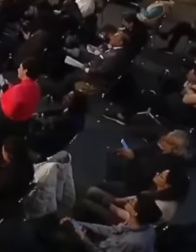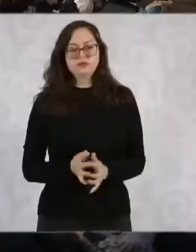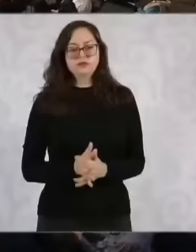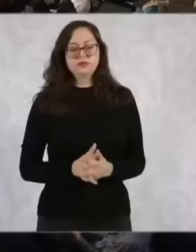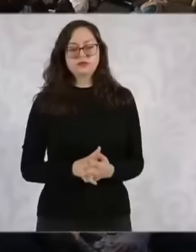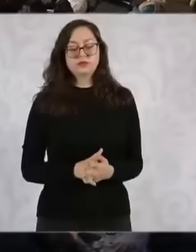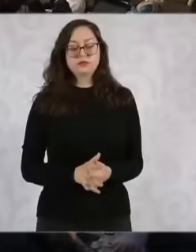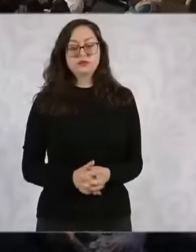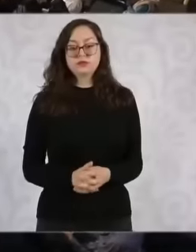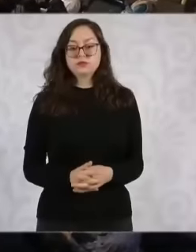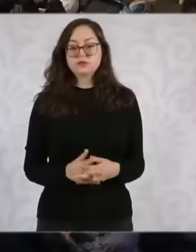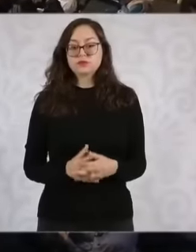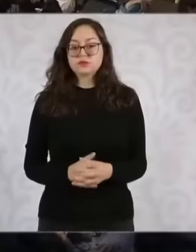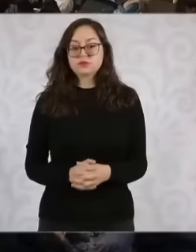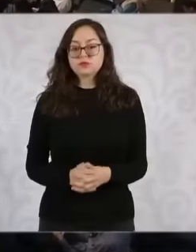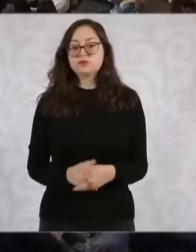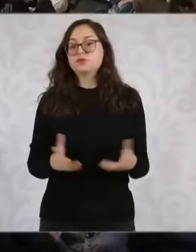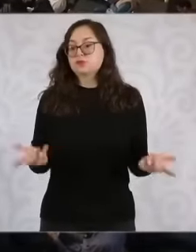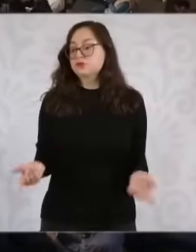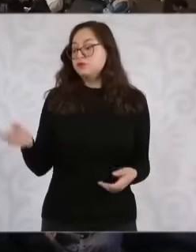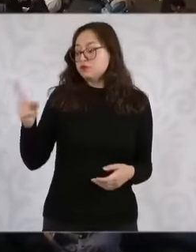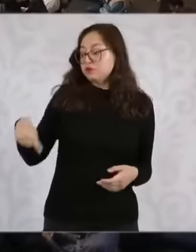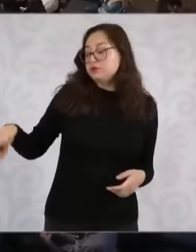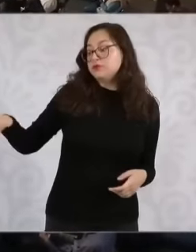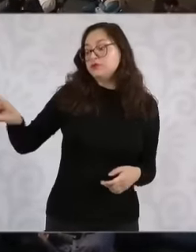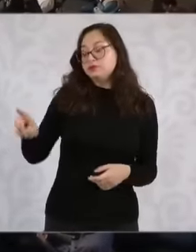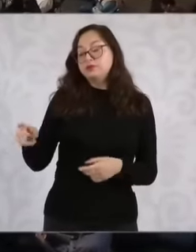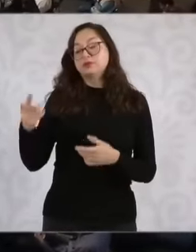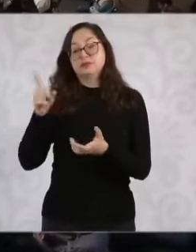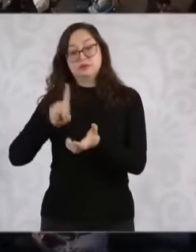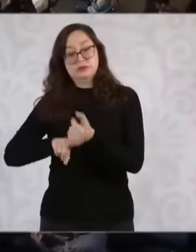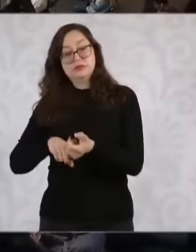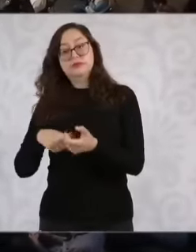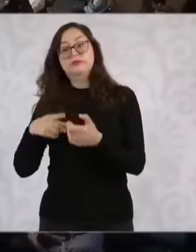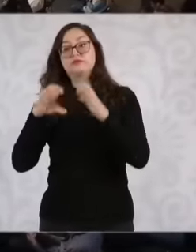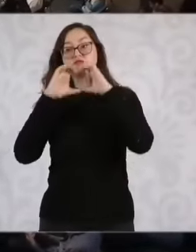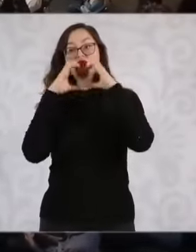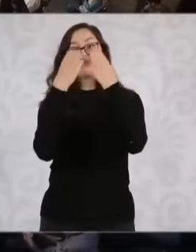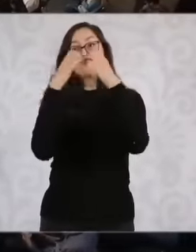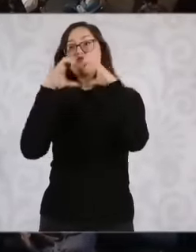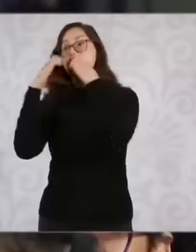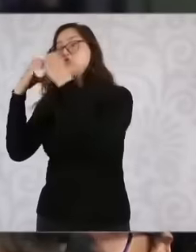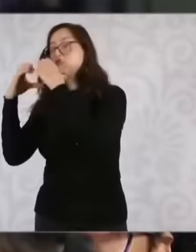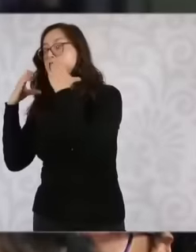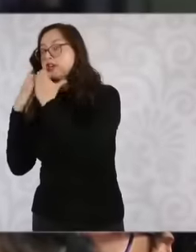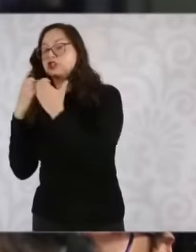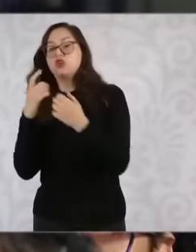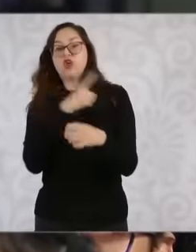Put the accelerator on the issue and it has already been brought to the local congresses in Veracruz, there is still no